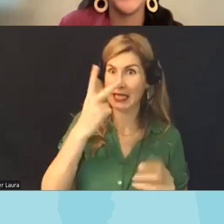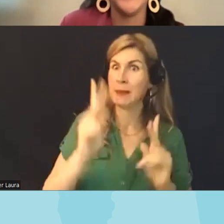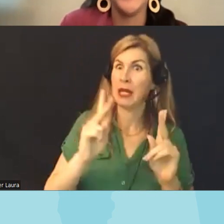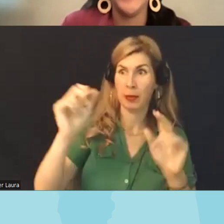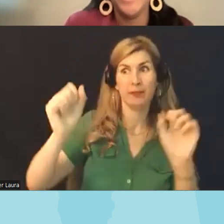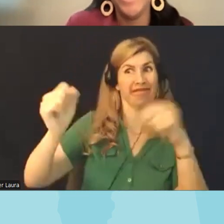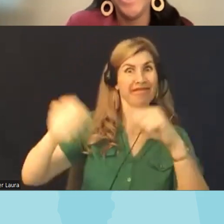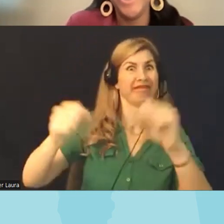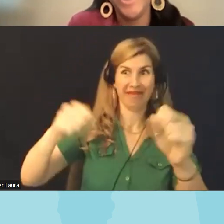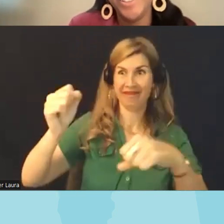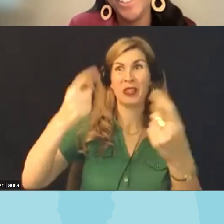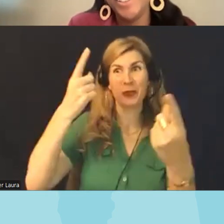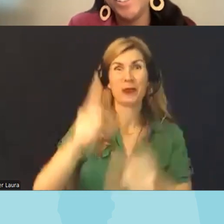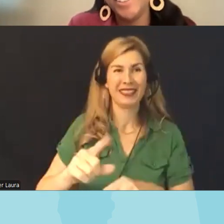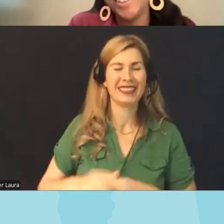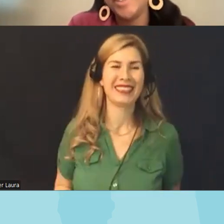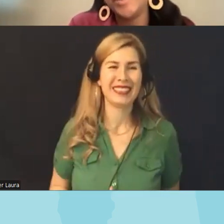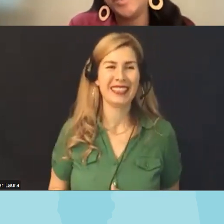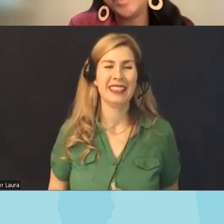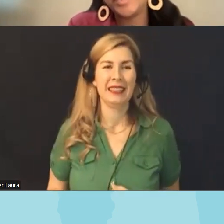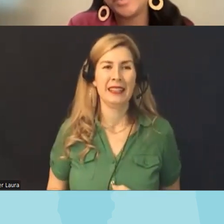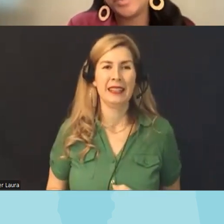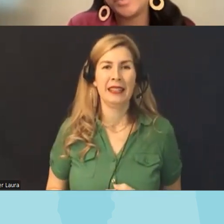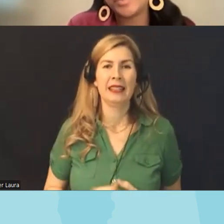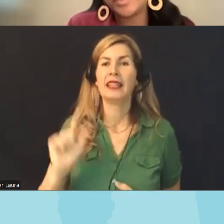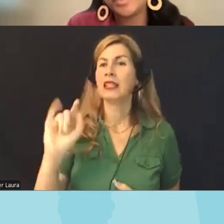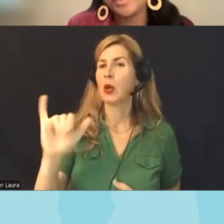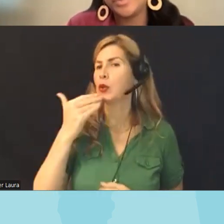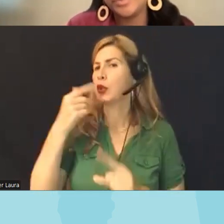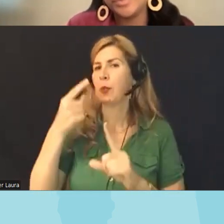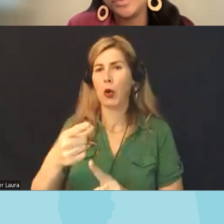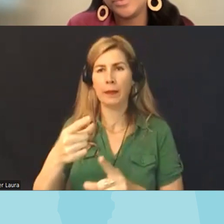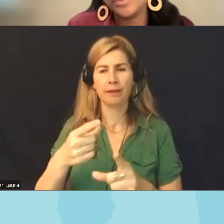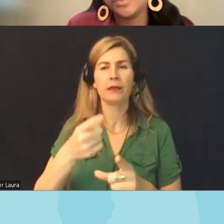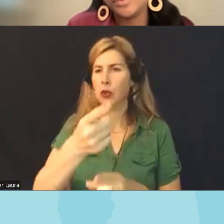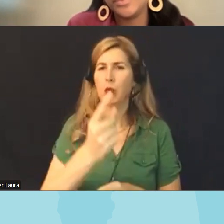that's right I think um what we do know Tony great point right um the the media often covers these